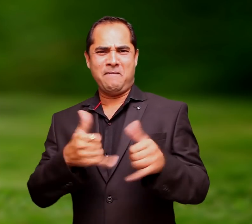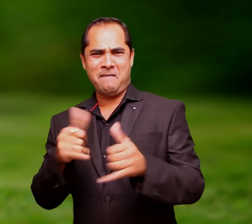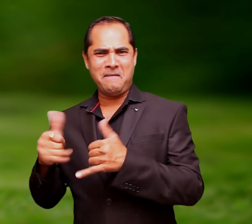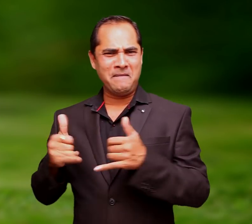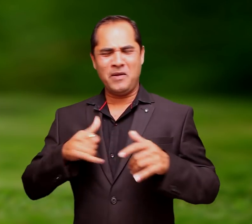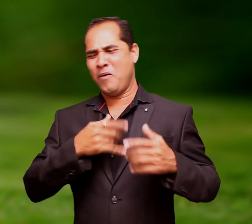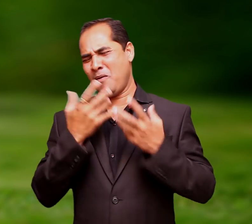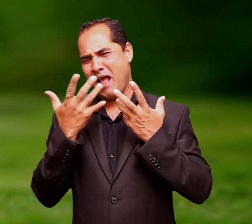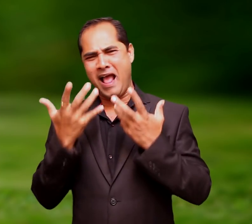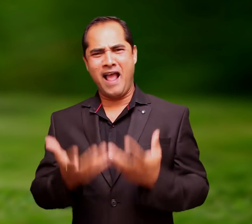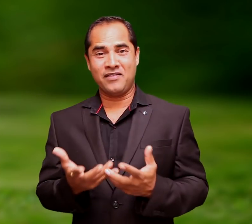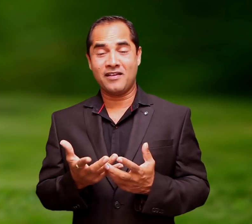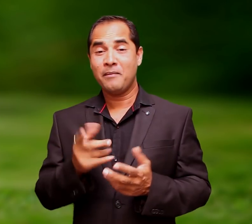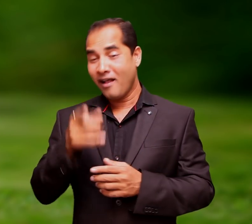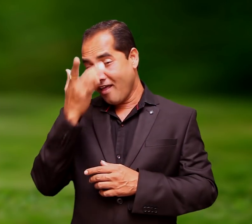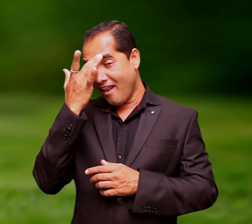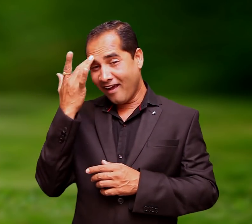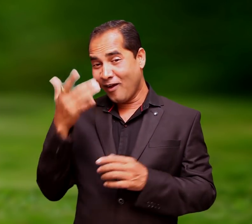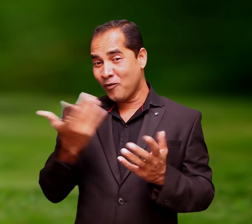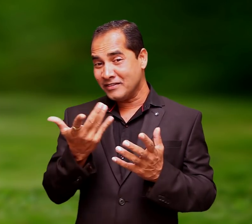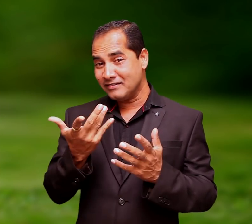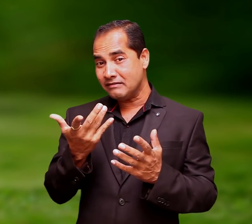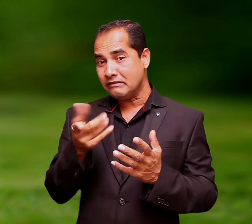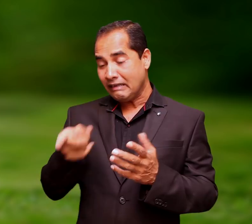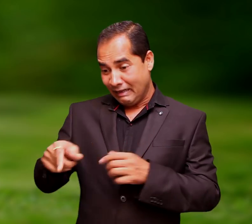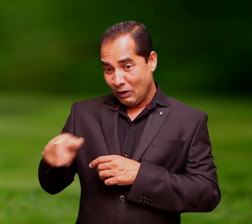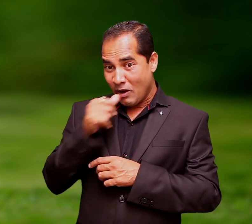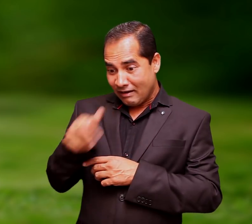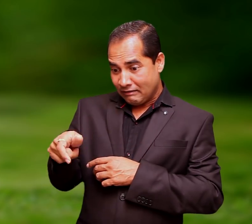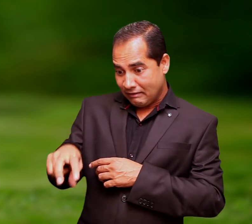He had been lucky to turn the tap